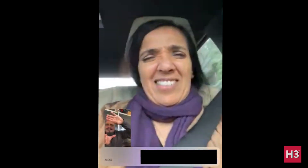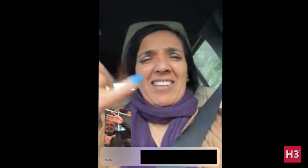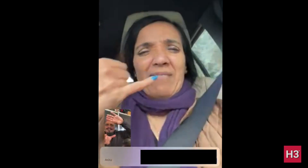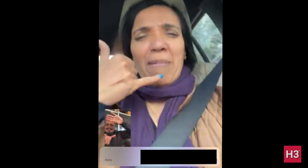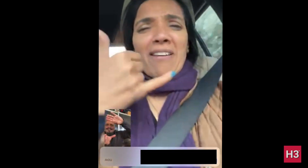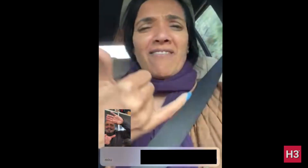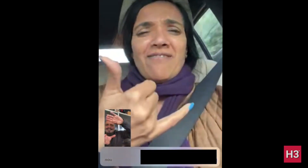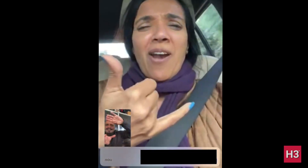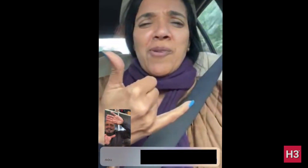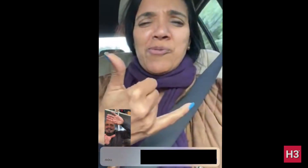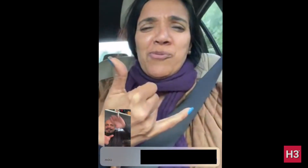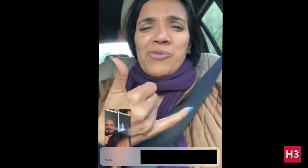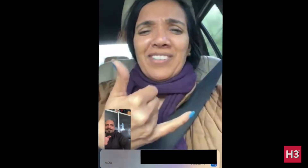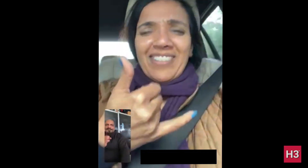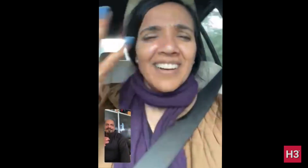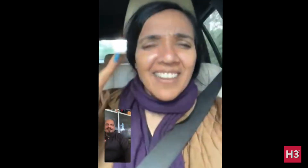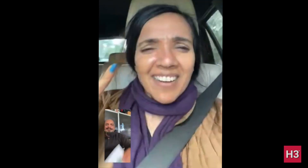It's my phone?